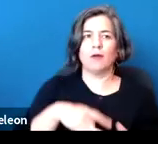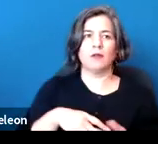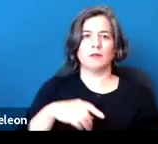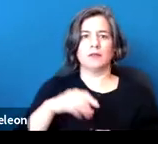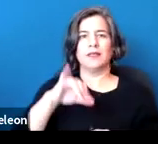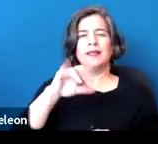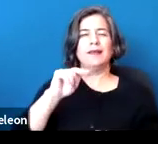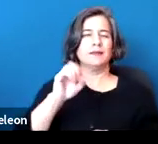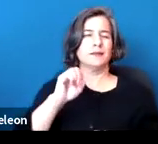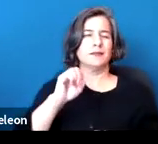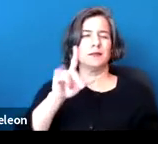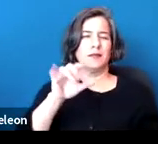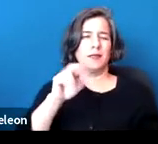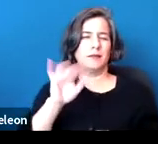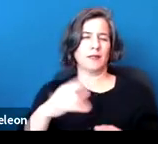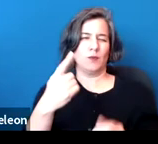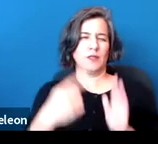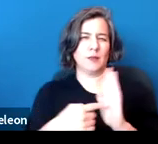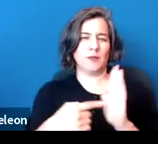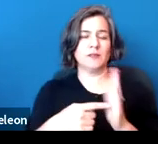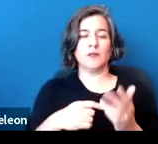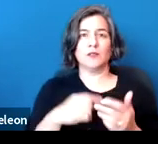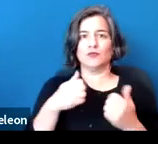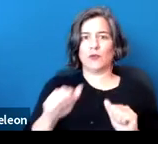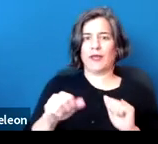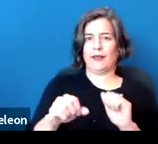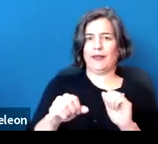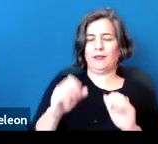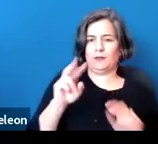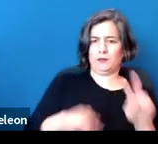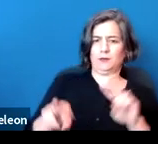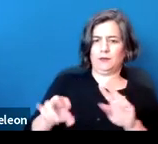So basically, what you're trying to do is identify, without that mitigating measure,